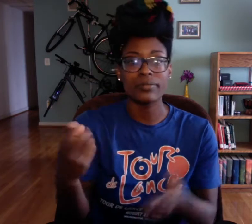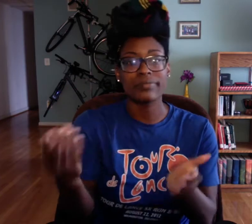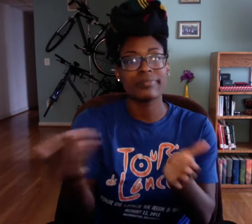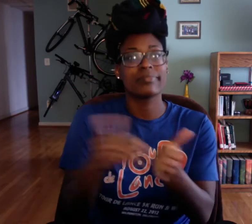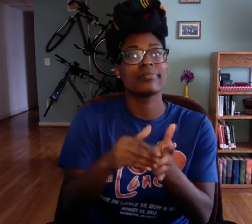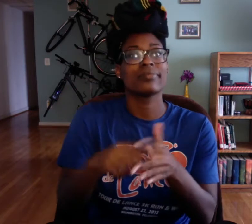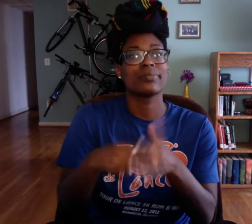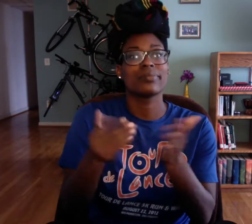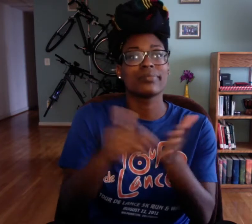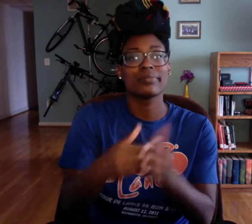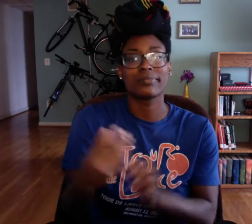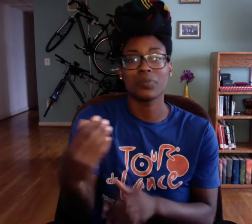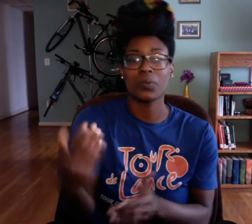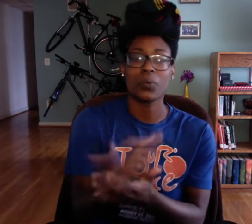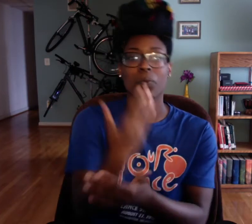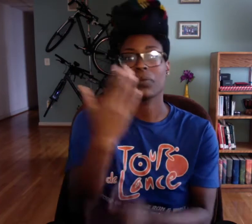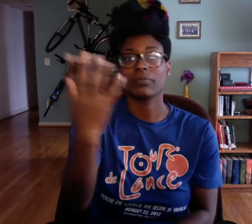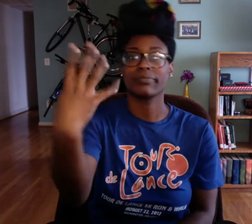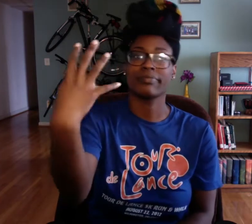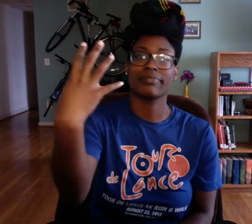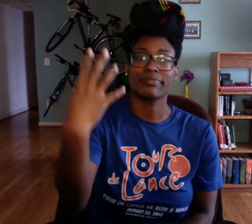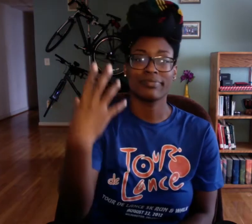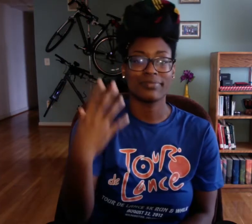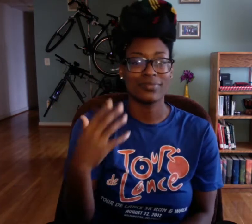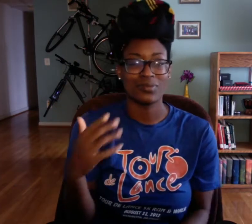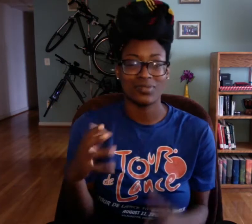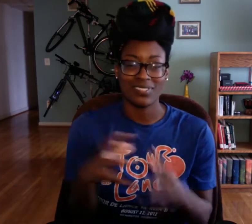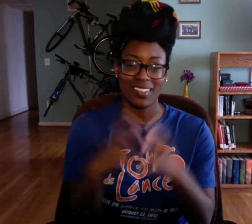had experience where you're signing something and you mess up and you gotta start over.